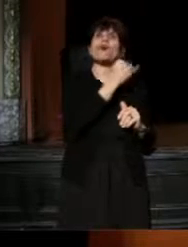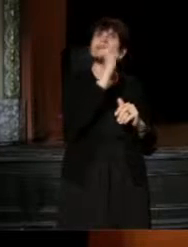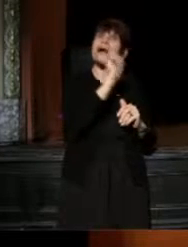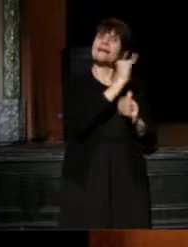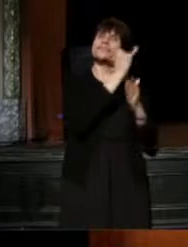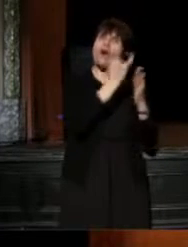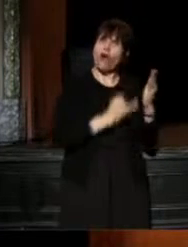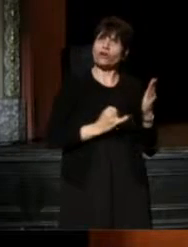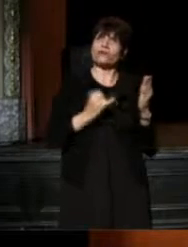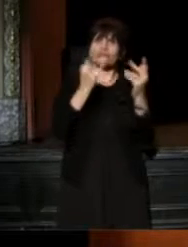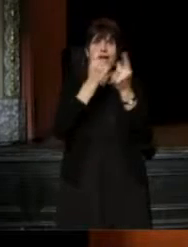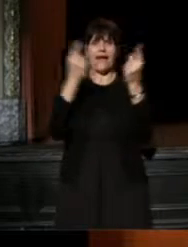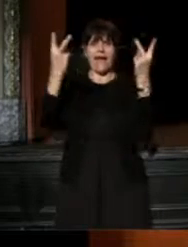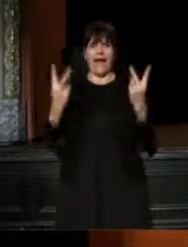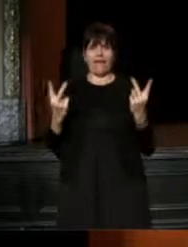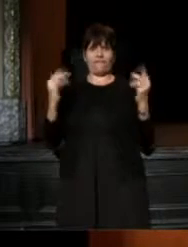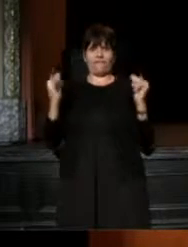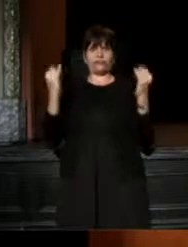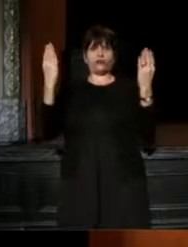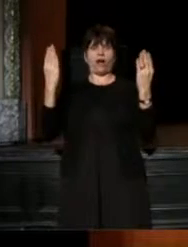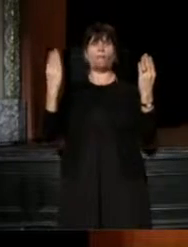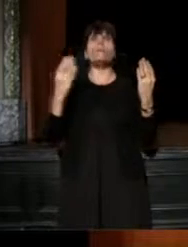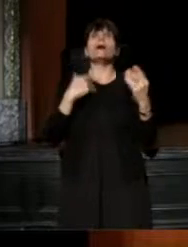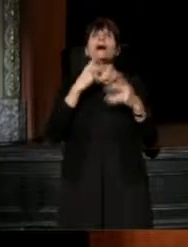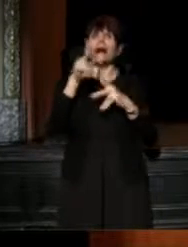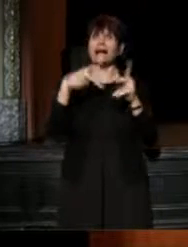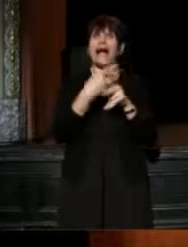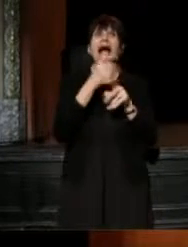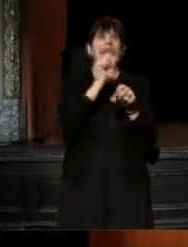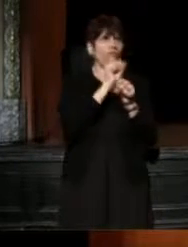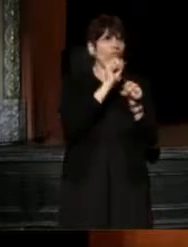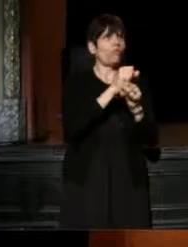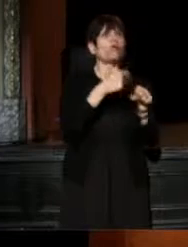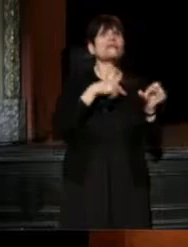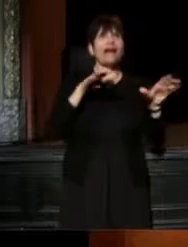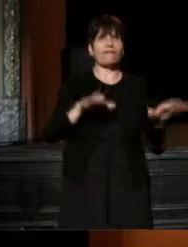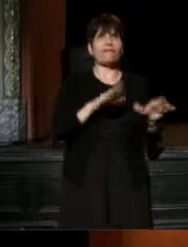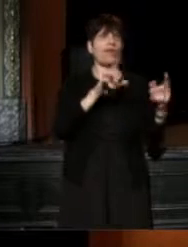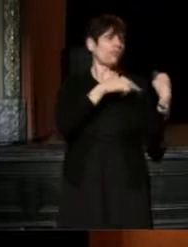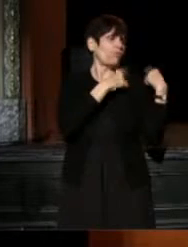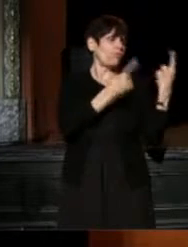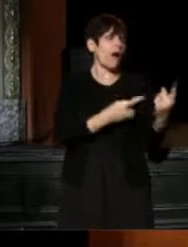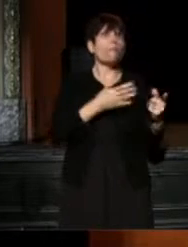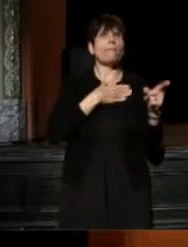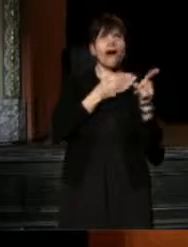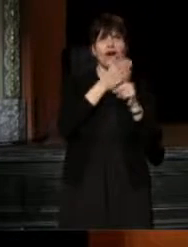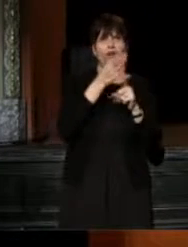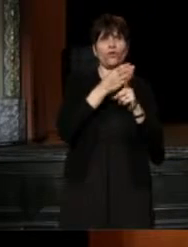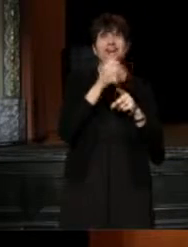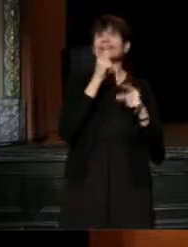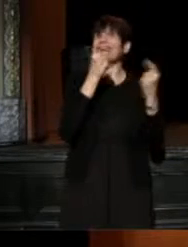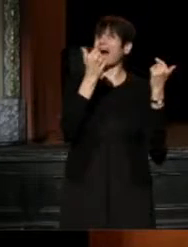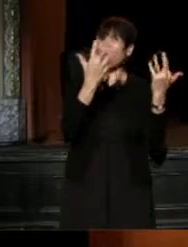And so, I think that the kind of work that I've done throughout my career, which is not wait for an institution,